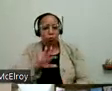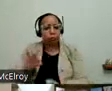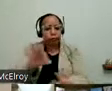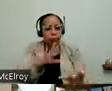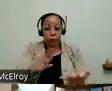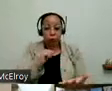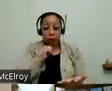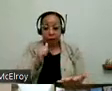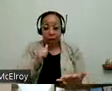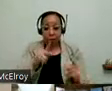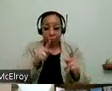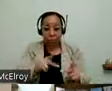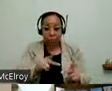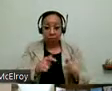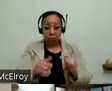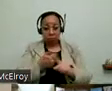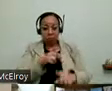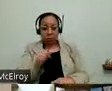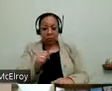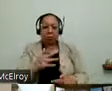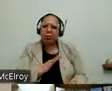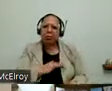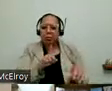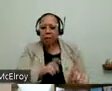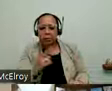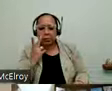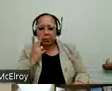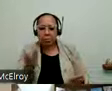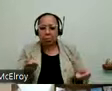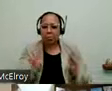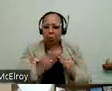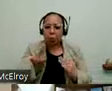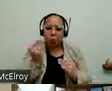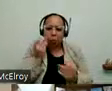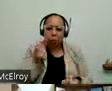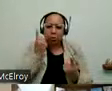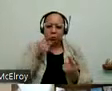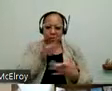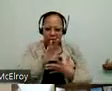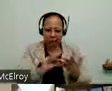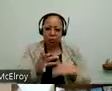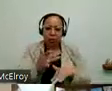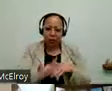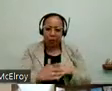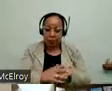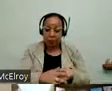person with a disability, it would be great to test is out just to get more awareness about this option that's available. Everybody can use the